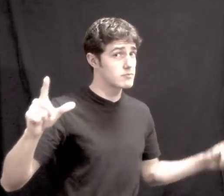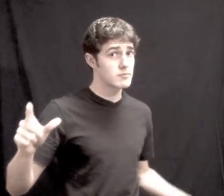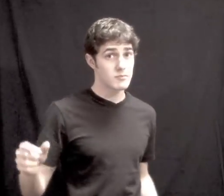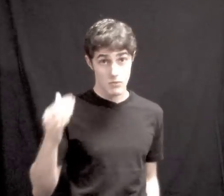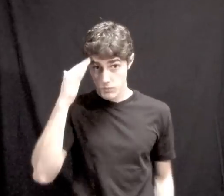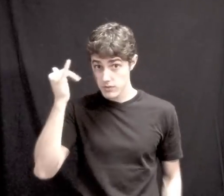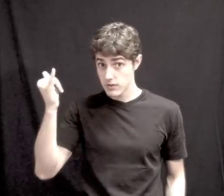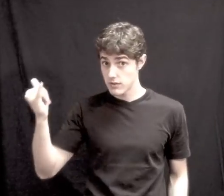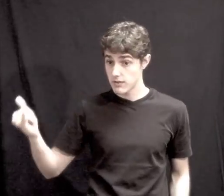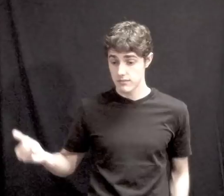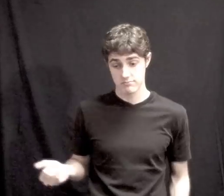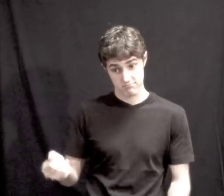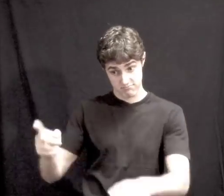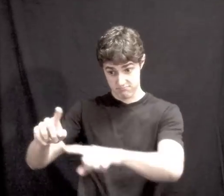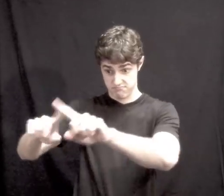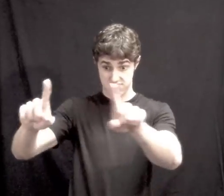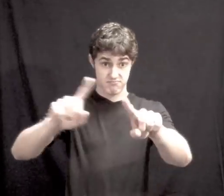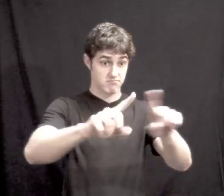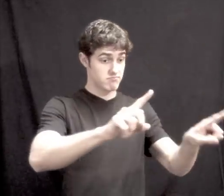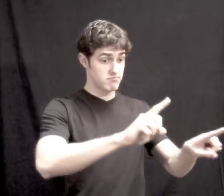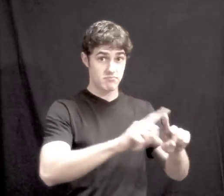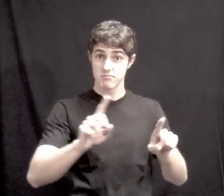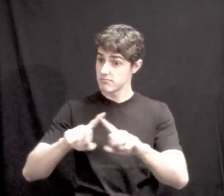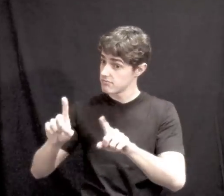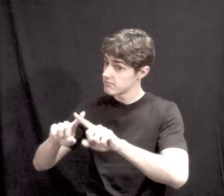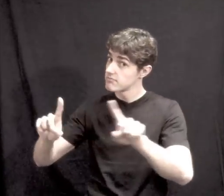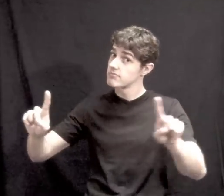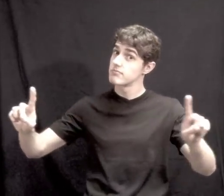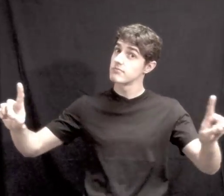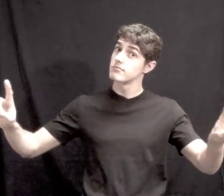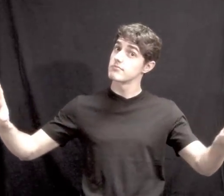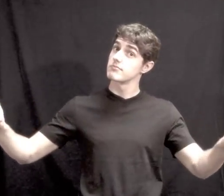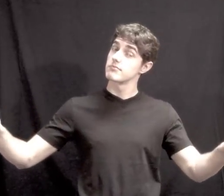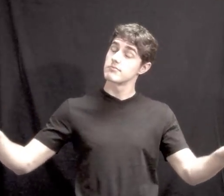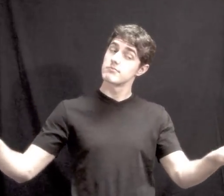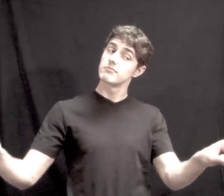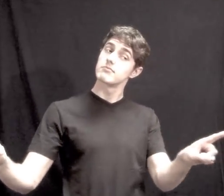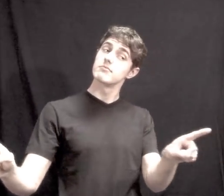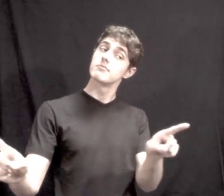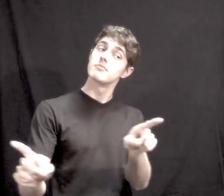'Cause everything is never as it seems WHY? VARIETY